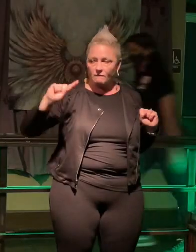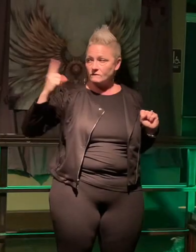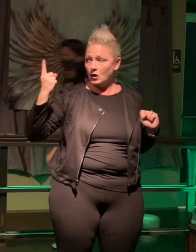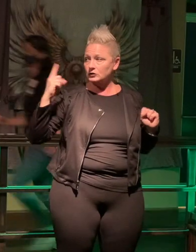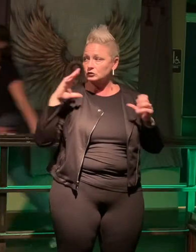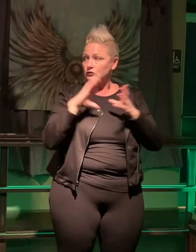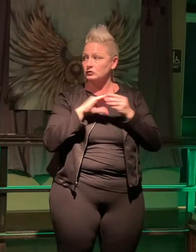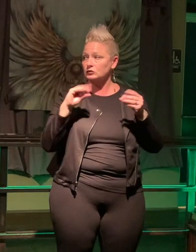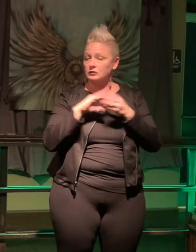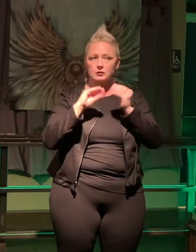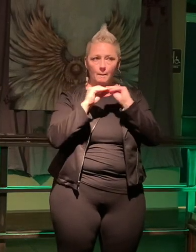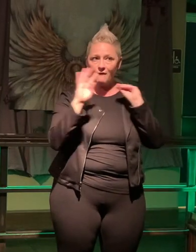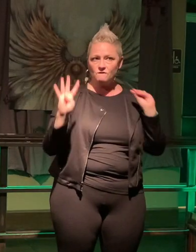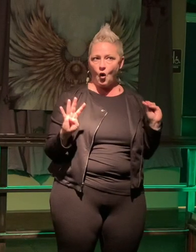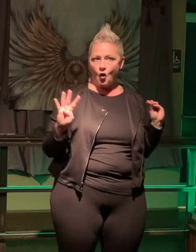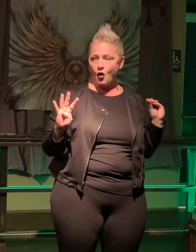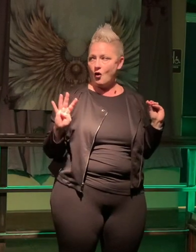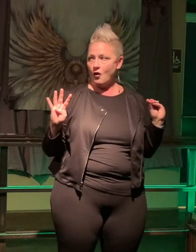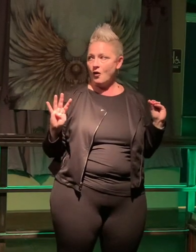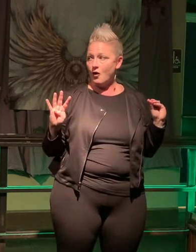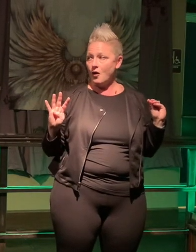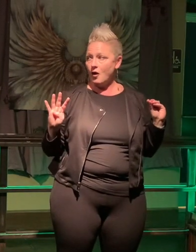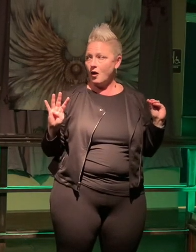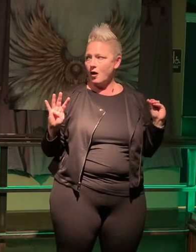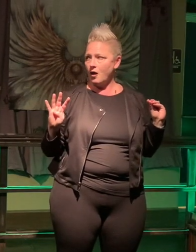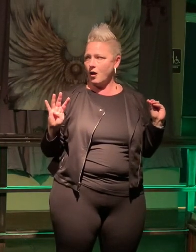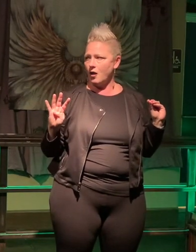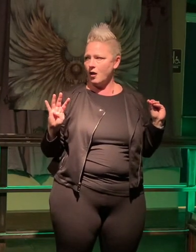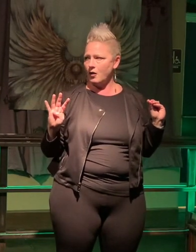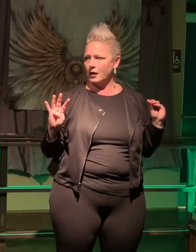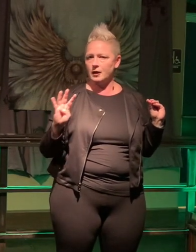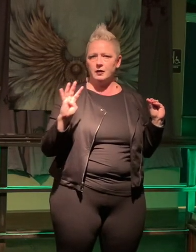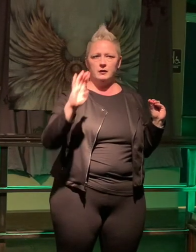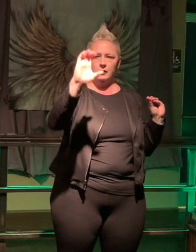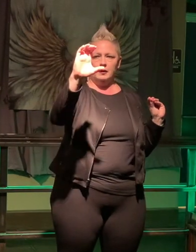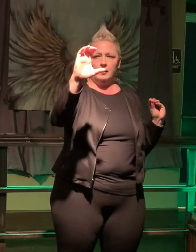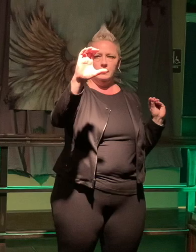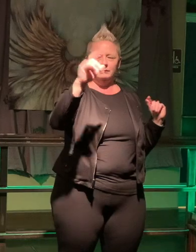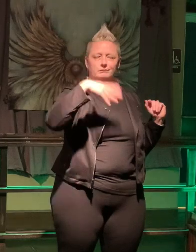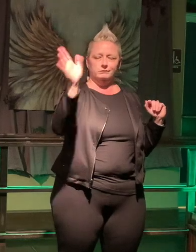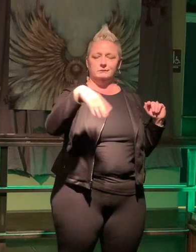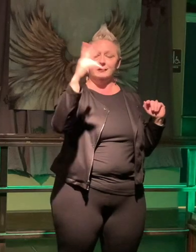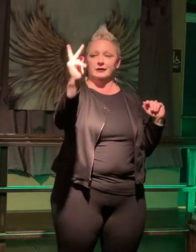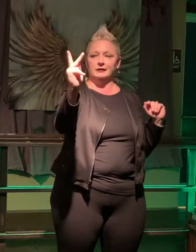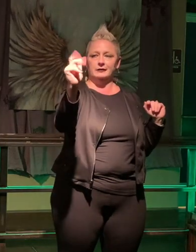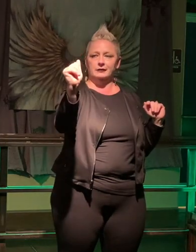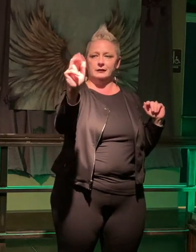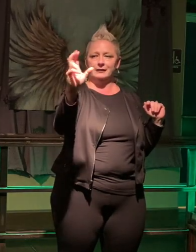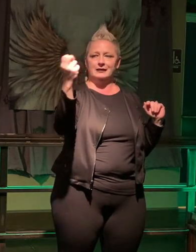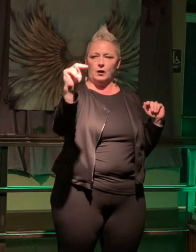Teller number four, please welcome up Karen Glowacki! Karen Glowacki!